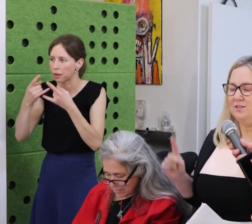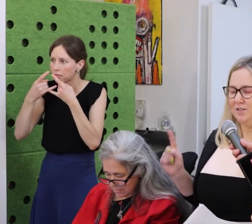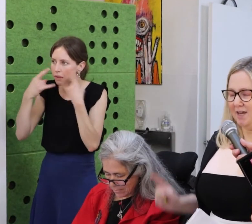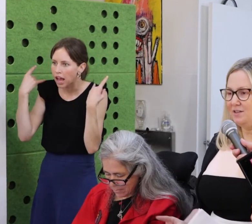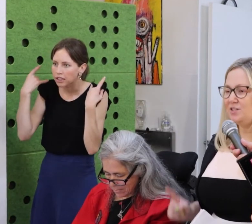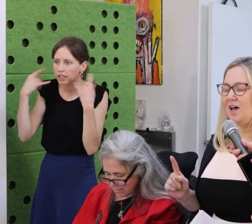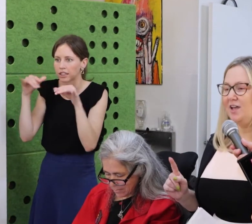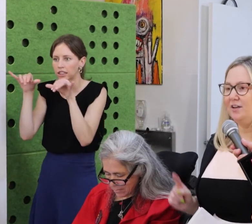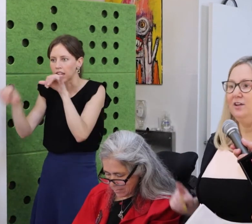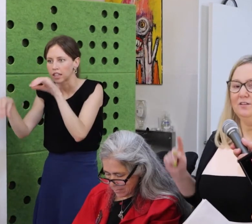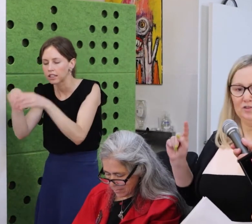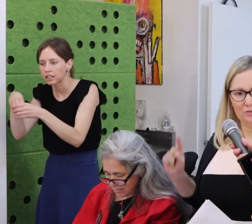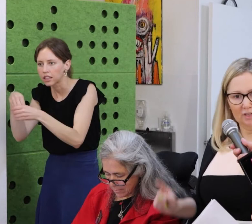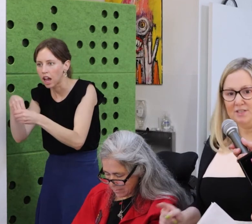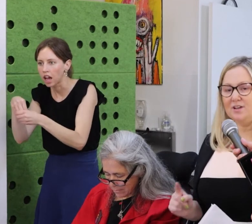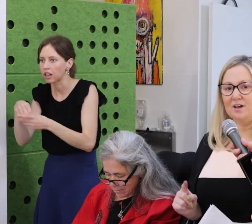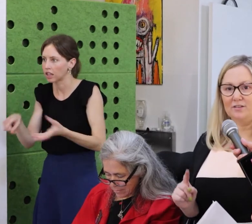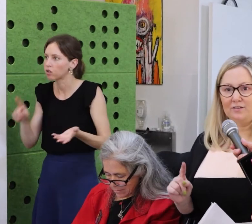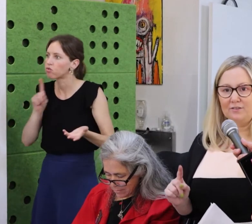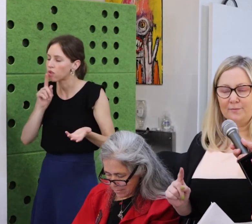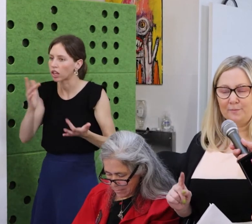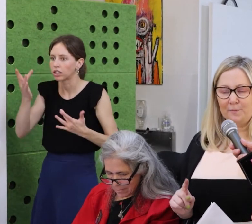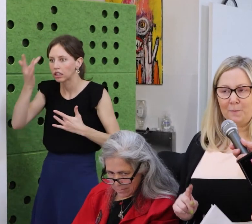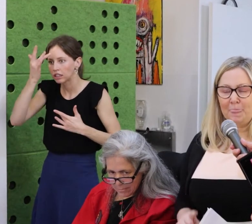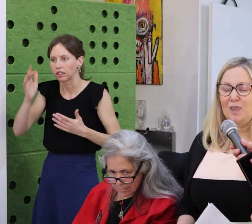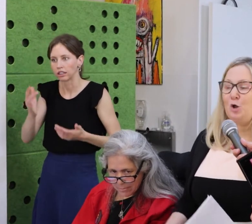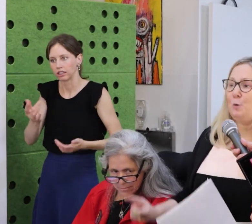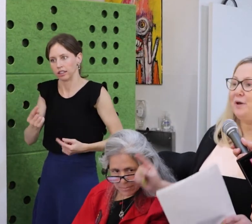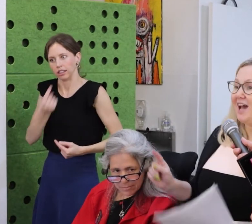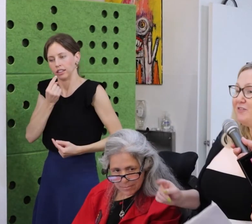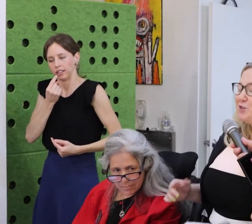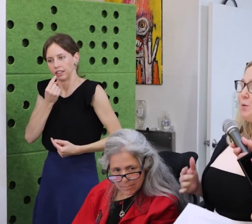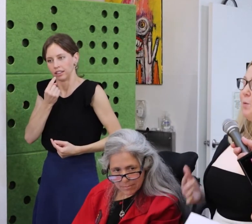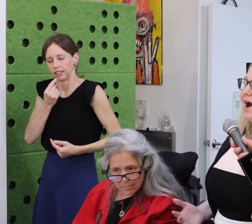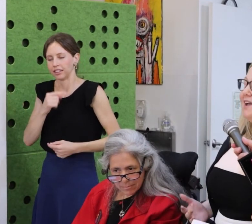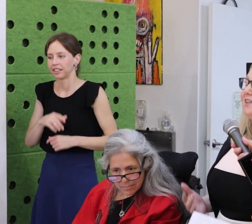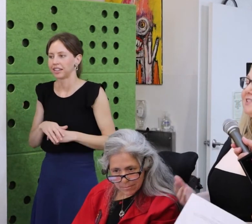and the disability pride, I started to volunteer and work